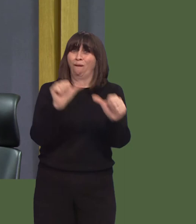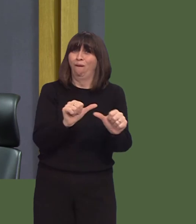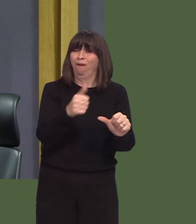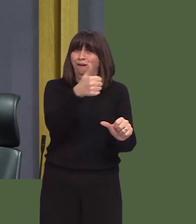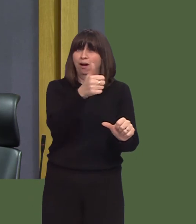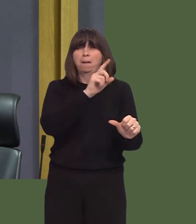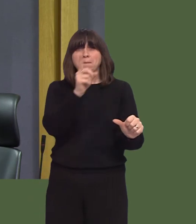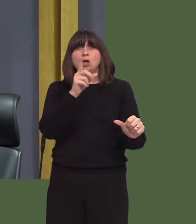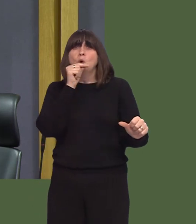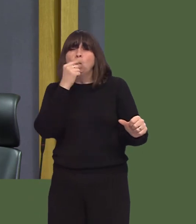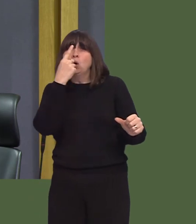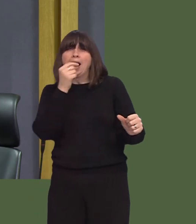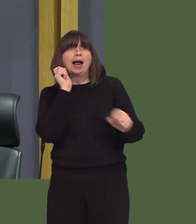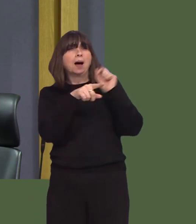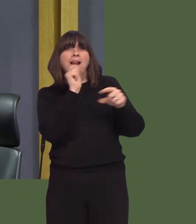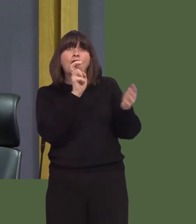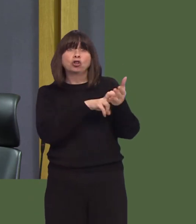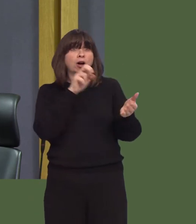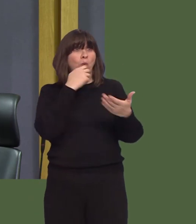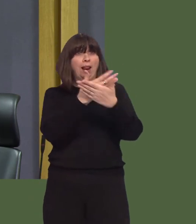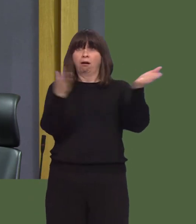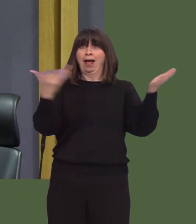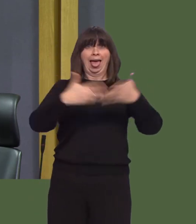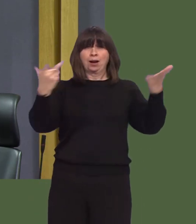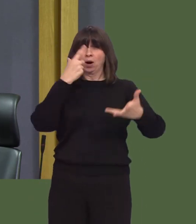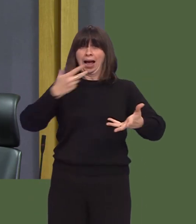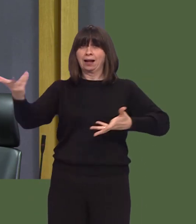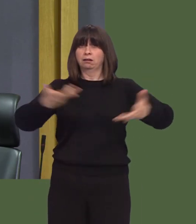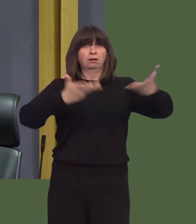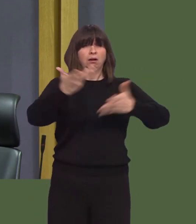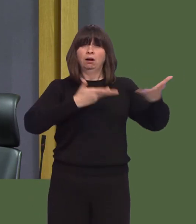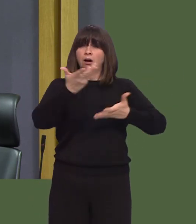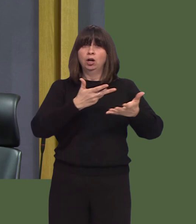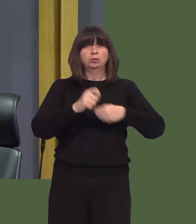be able to apply for those contracts, if it is going to go to general public contract,